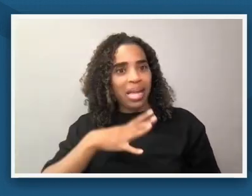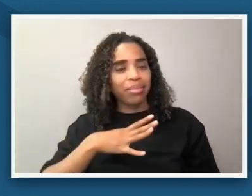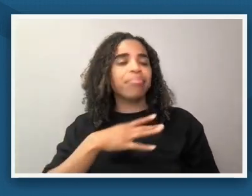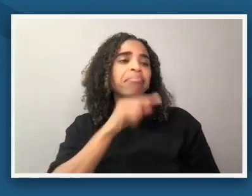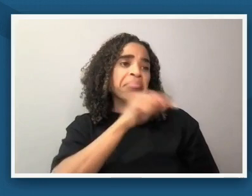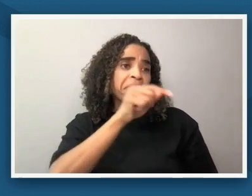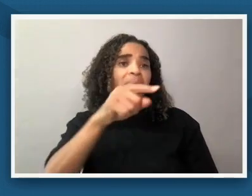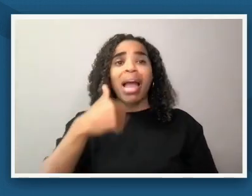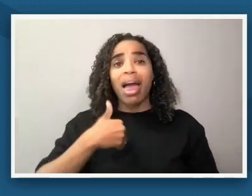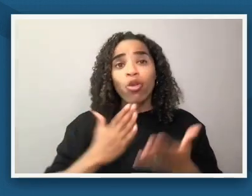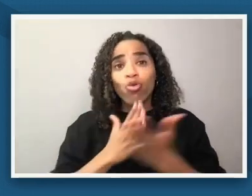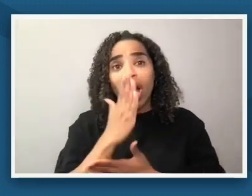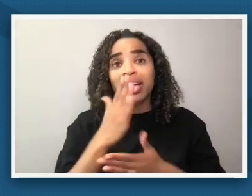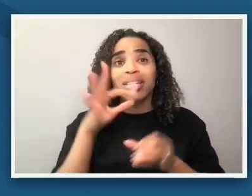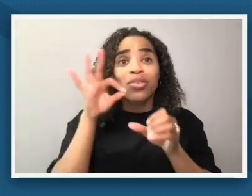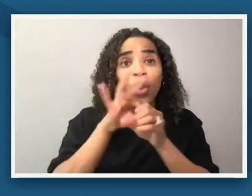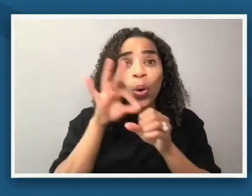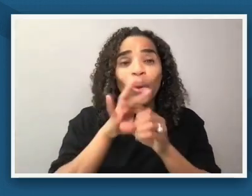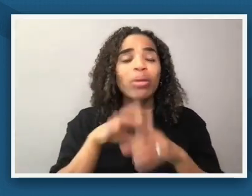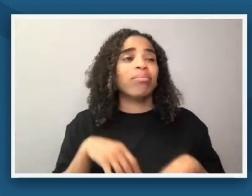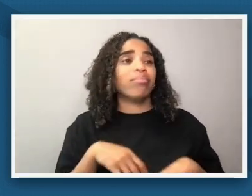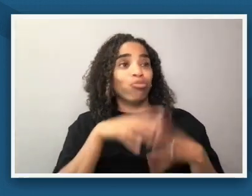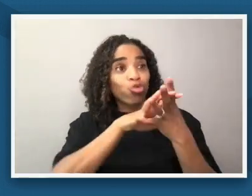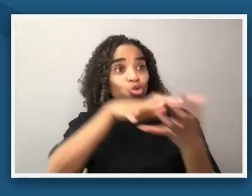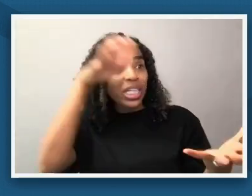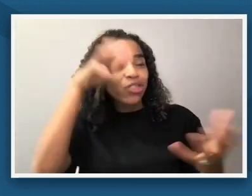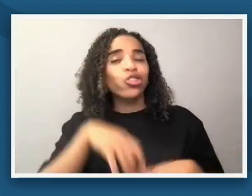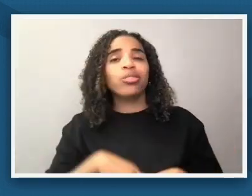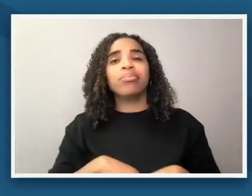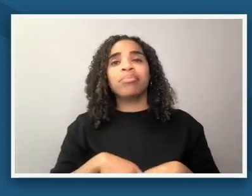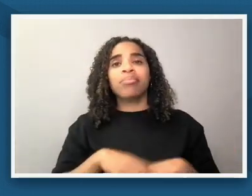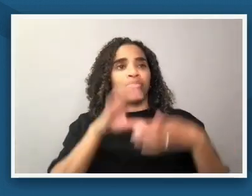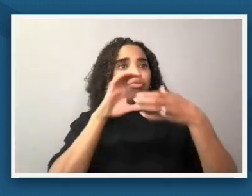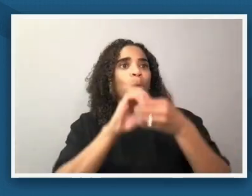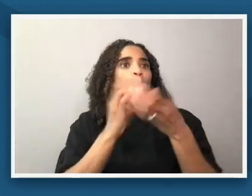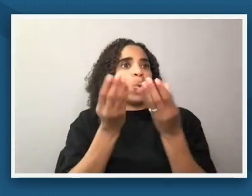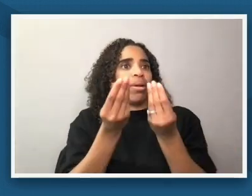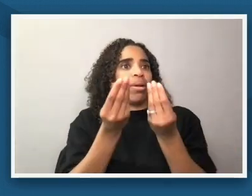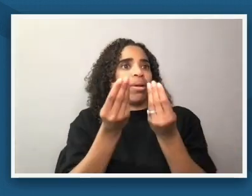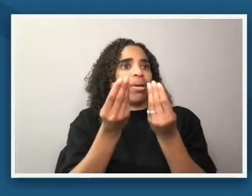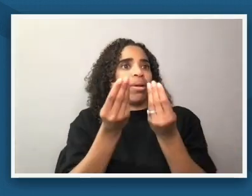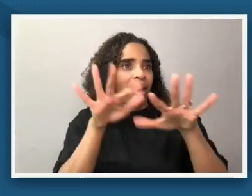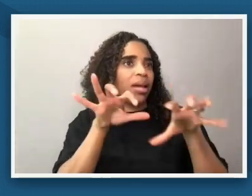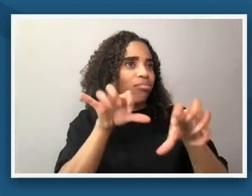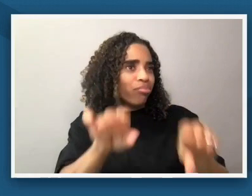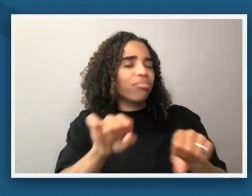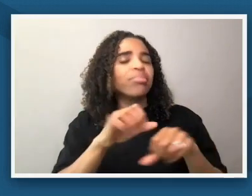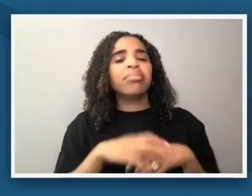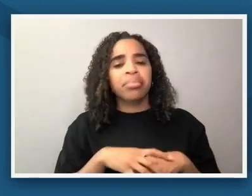who had wealth who owned land